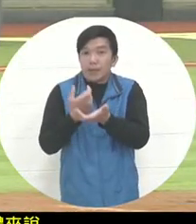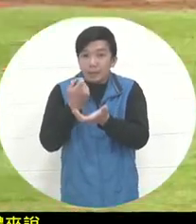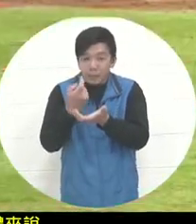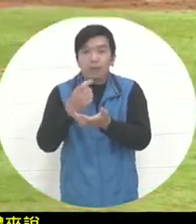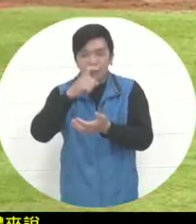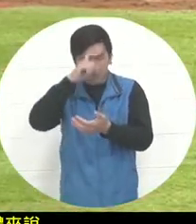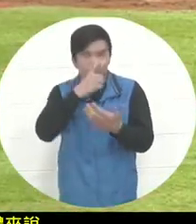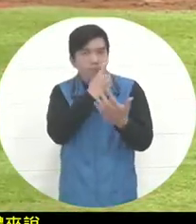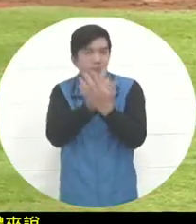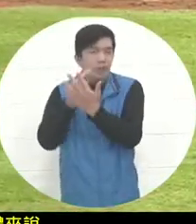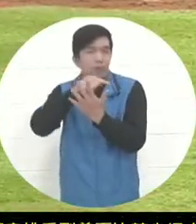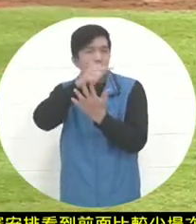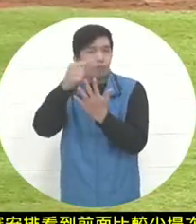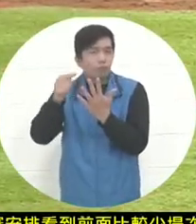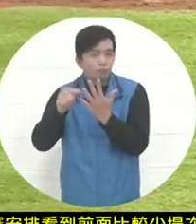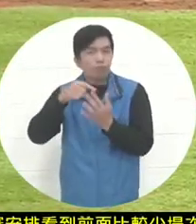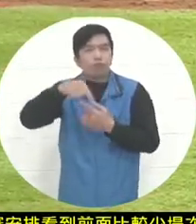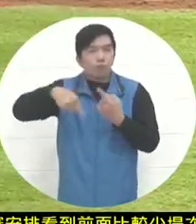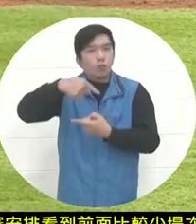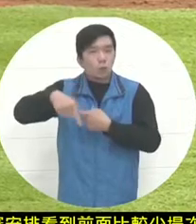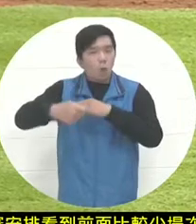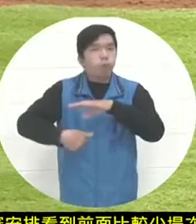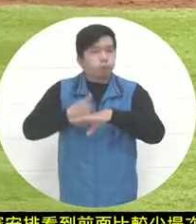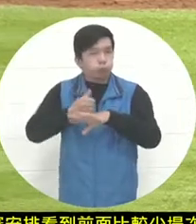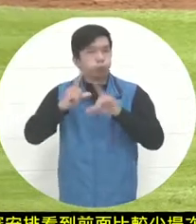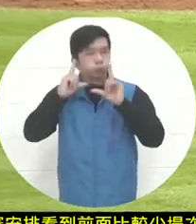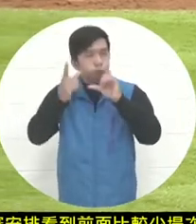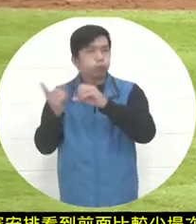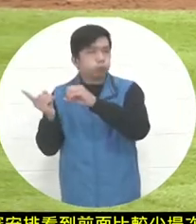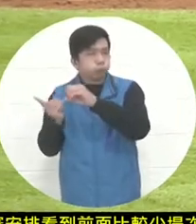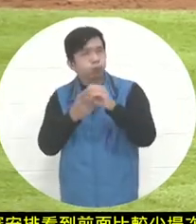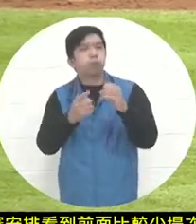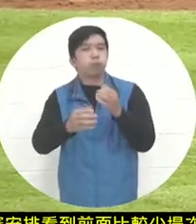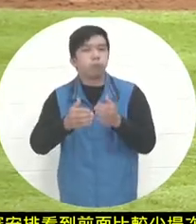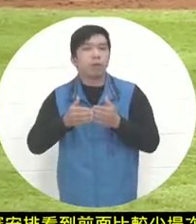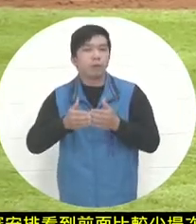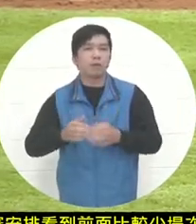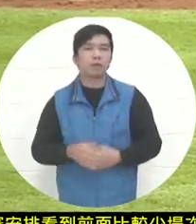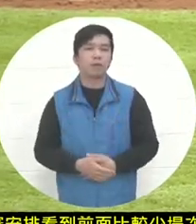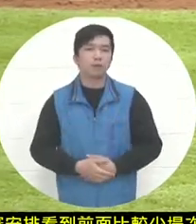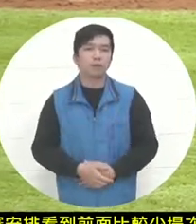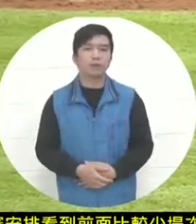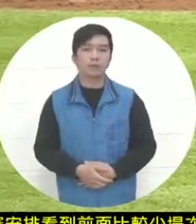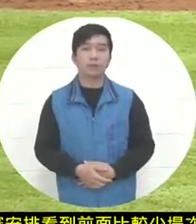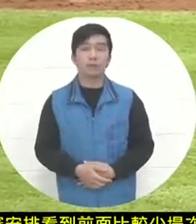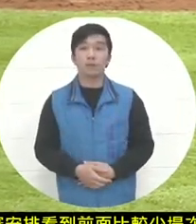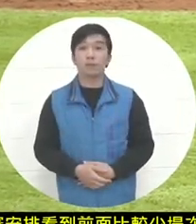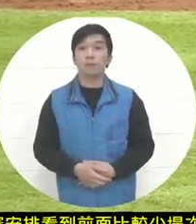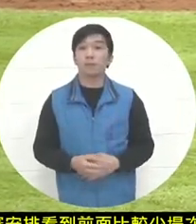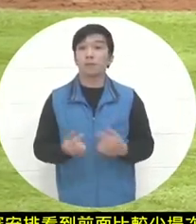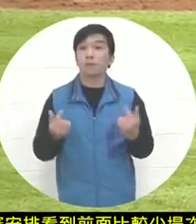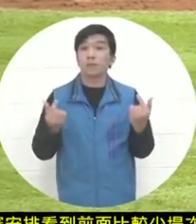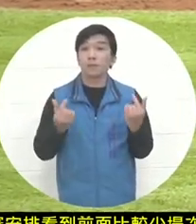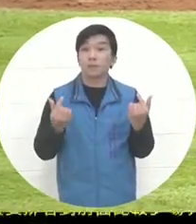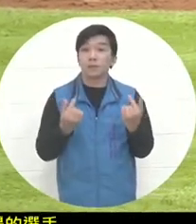the players who are participating in the game to be able to play and experience the schedule, especially the third and fourth days.